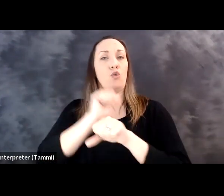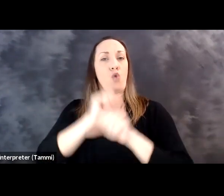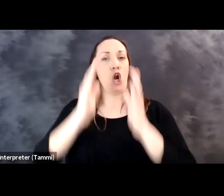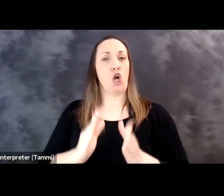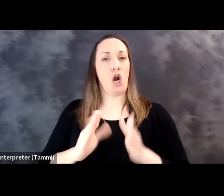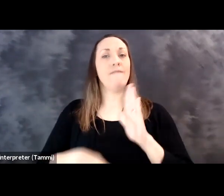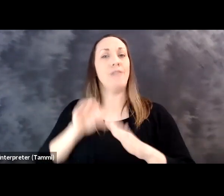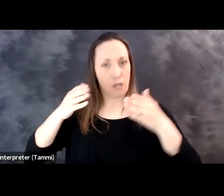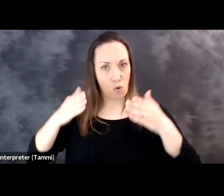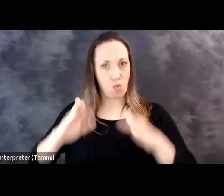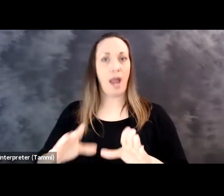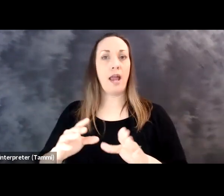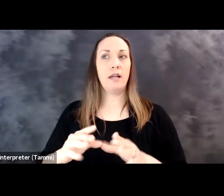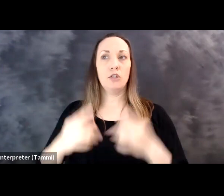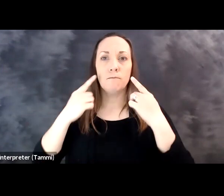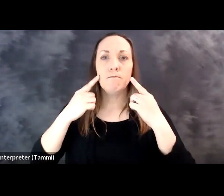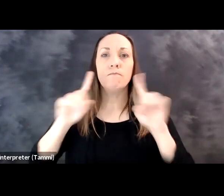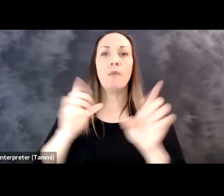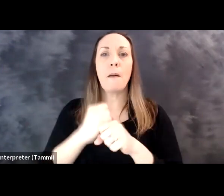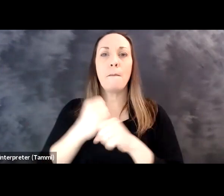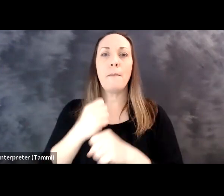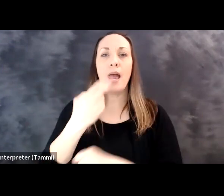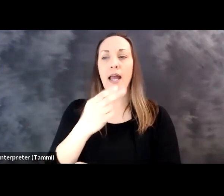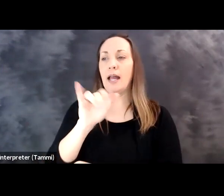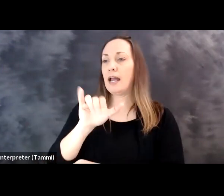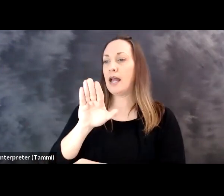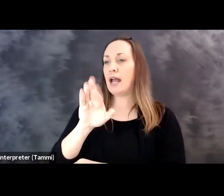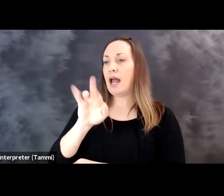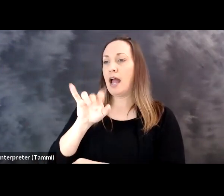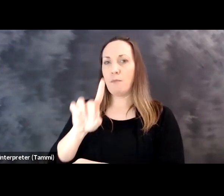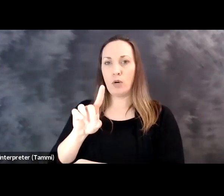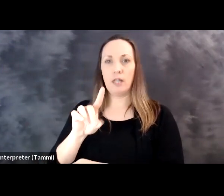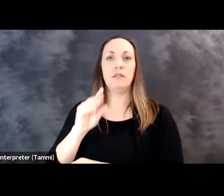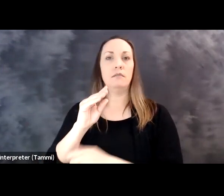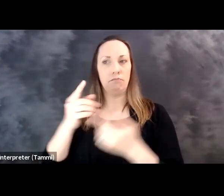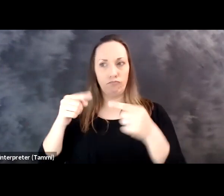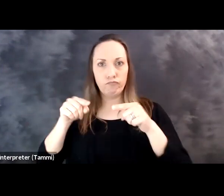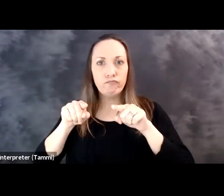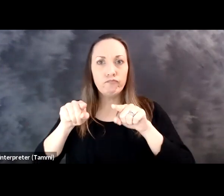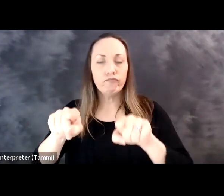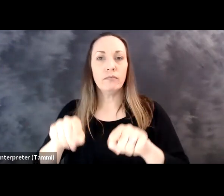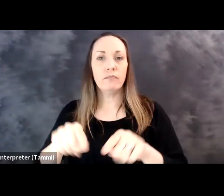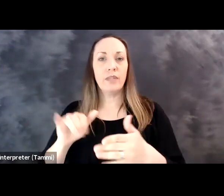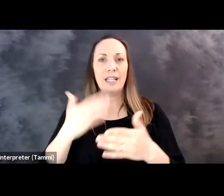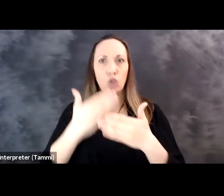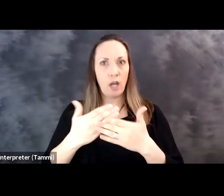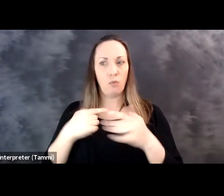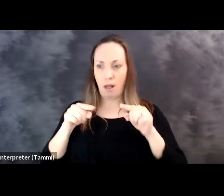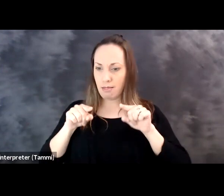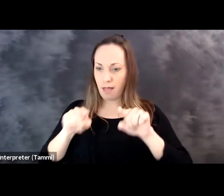the average worker right now, figuring out a way to sustainably create a hybrid